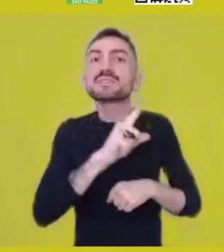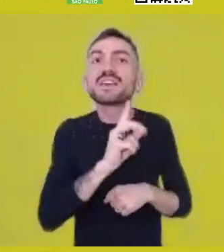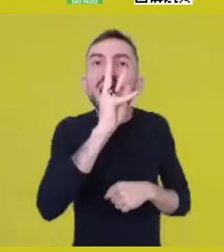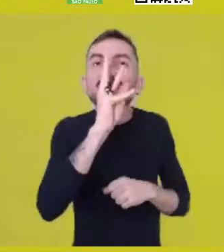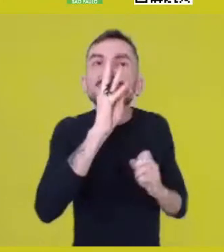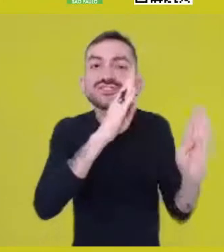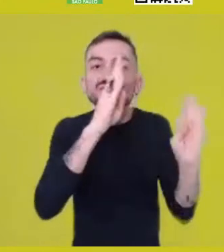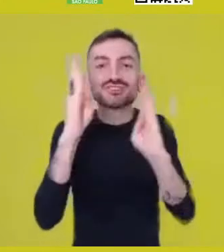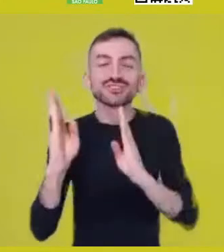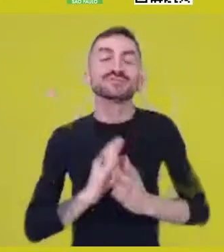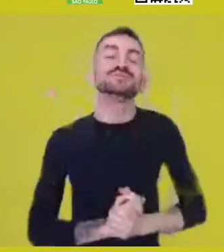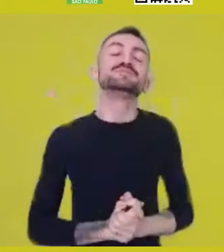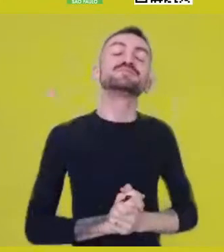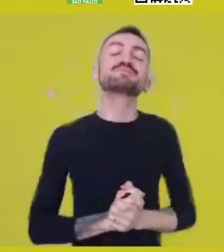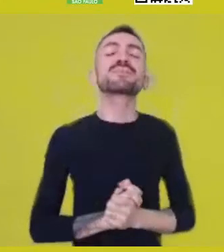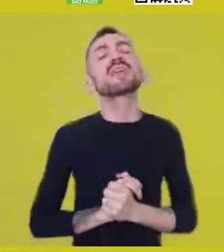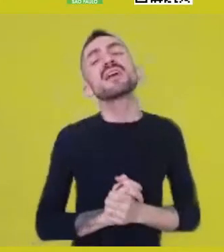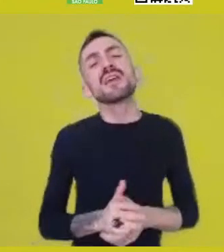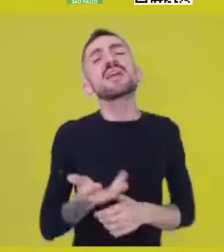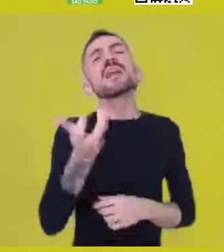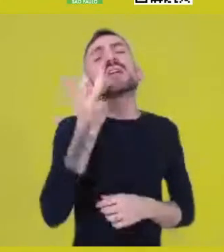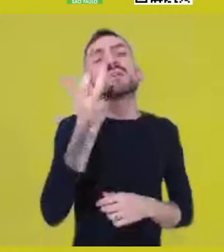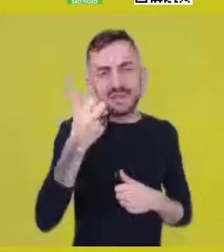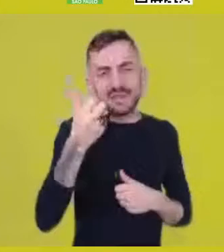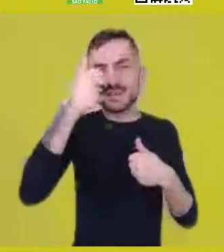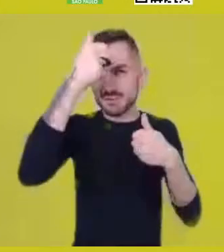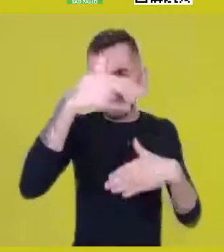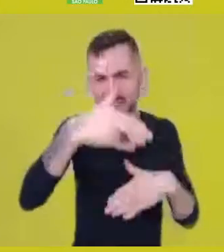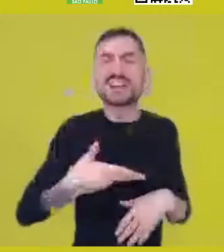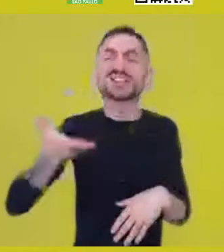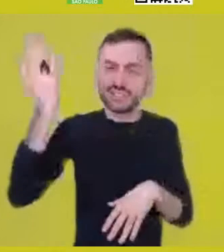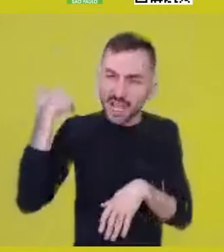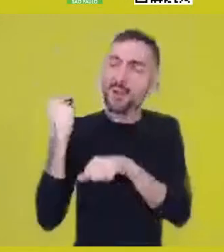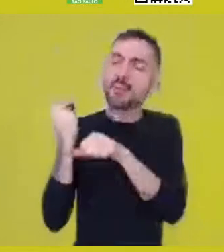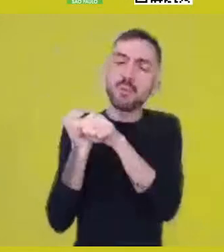I’d like to talk a bit... For some time I’ve been studying